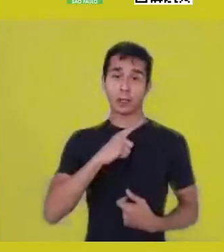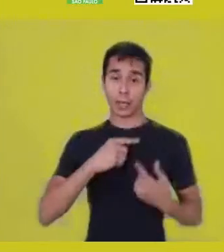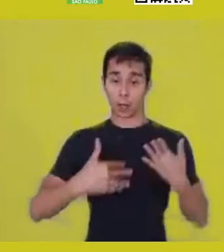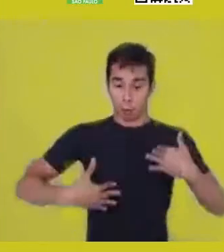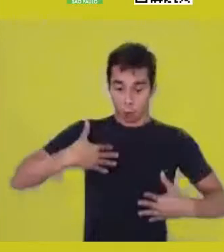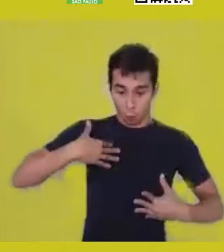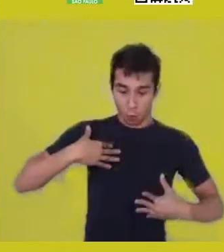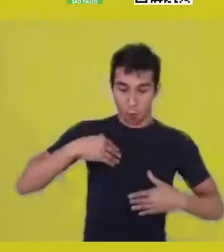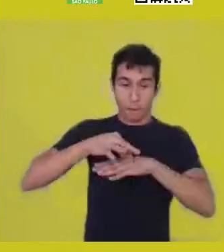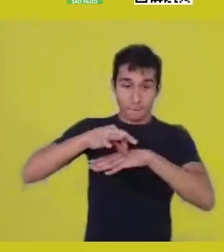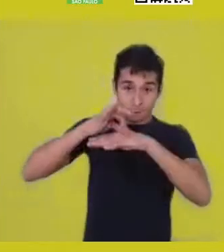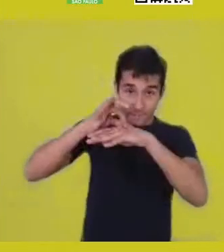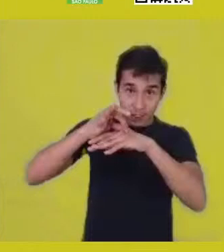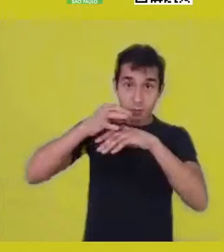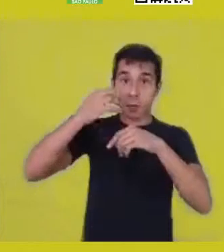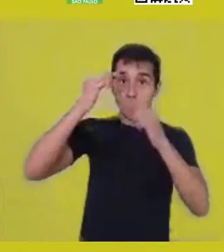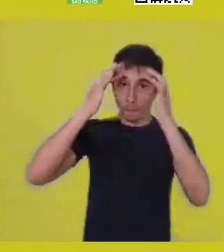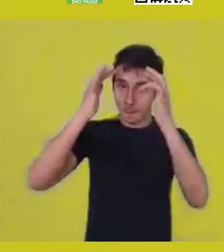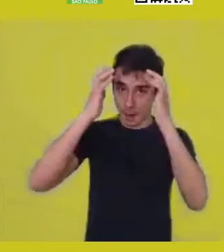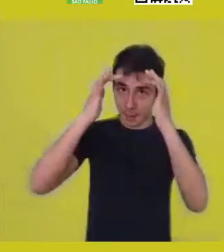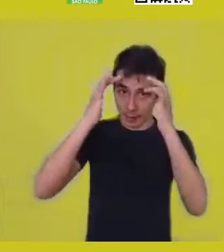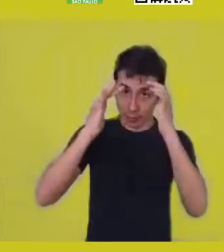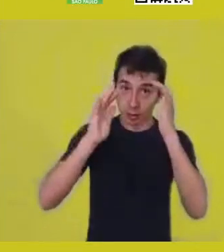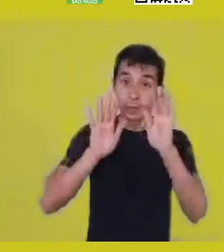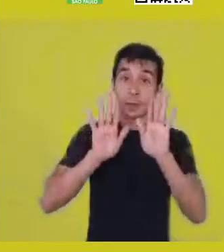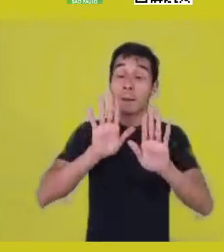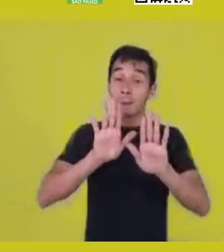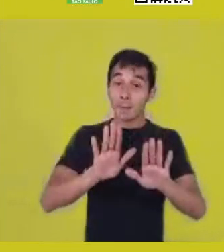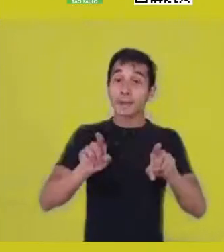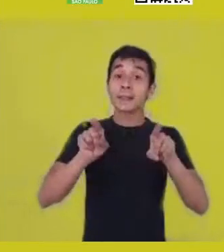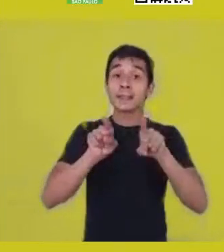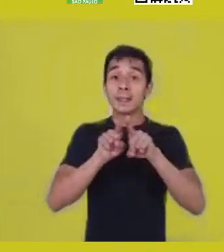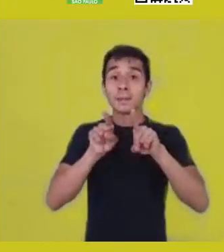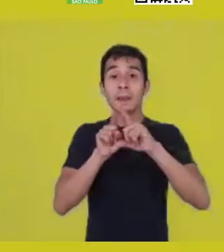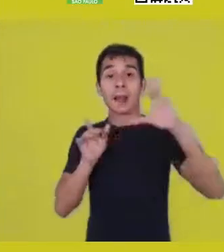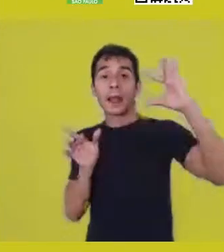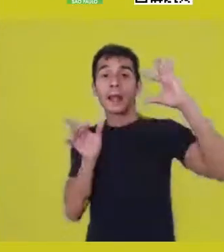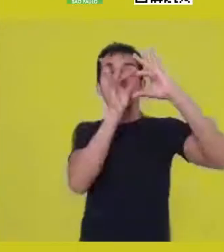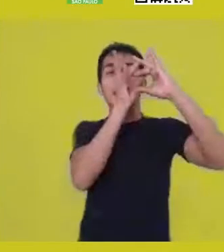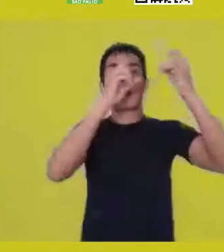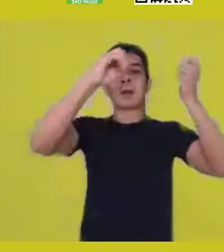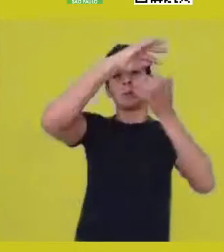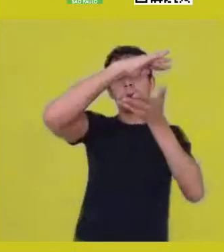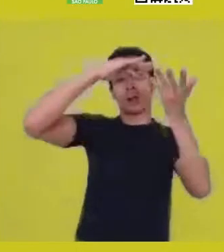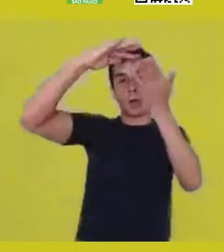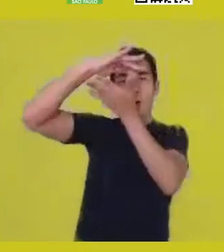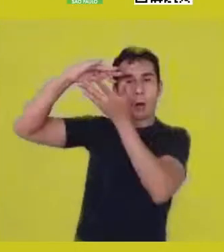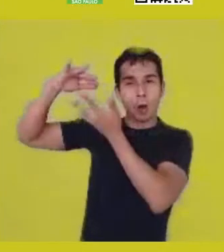but they are inseparable from those elements, because they define